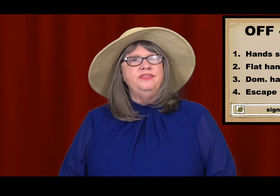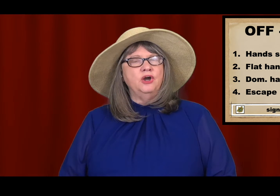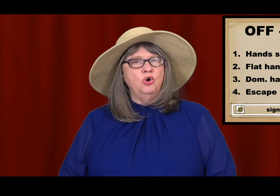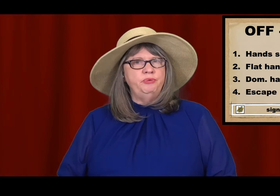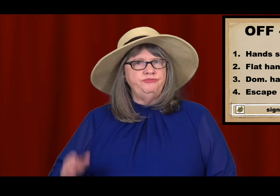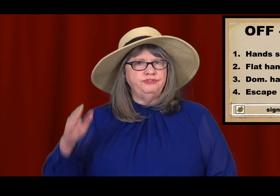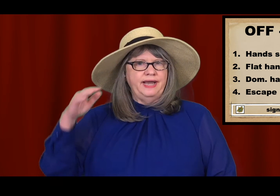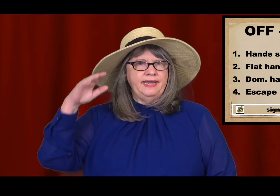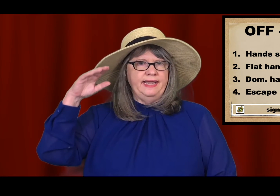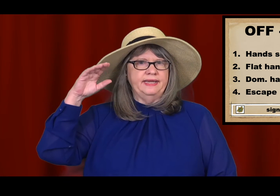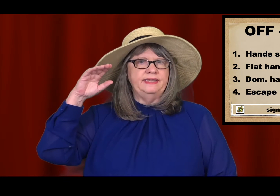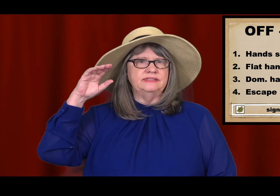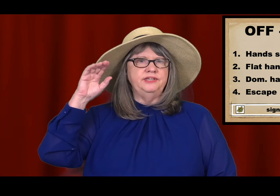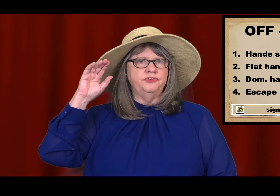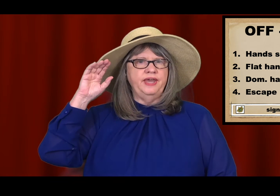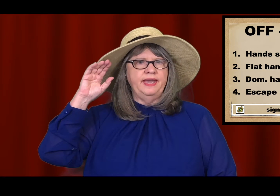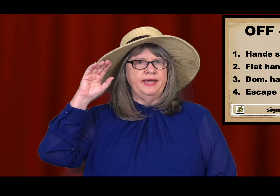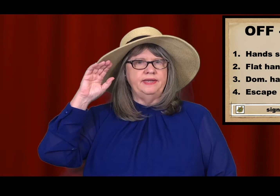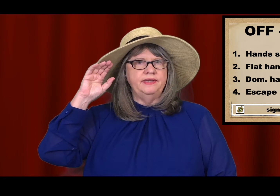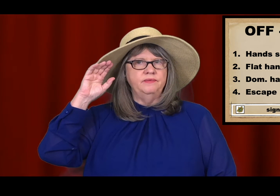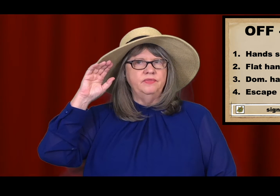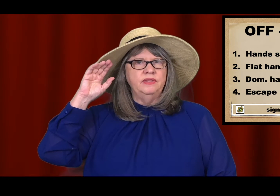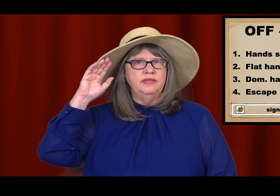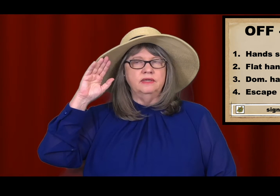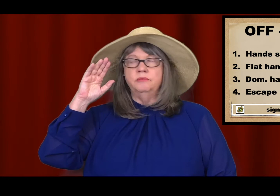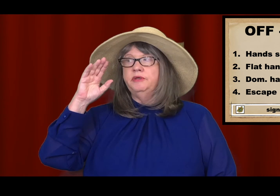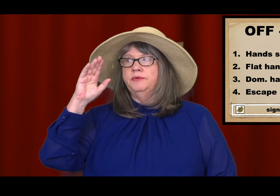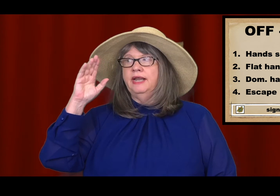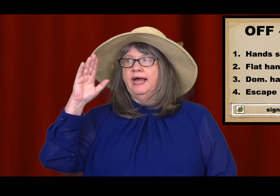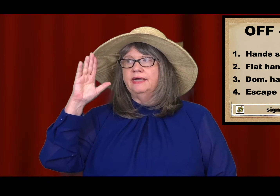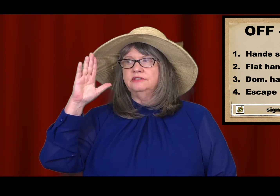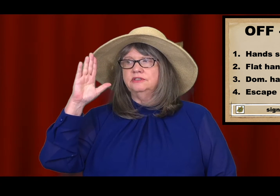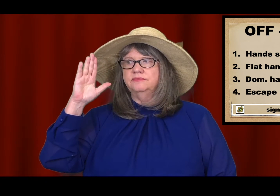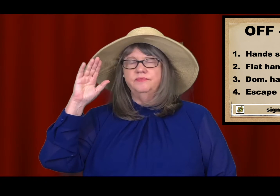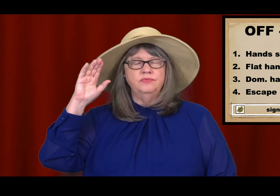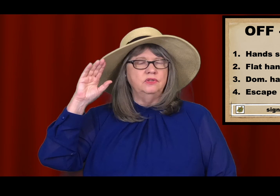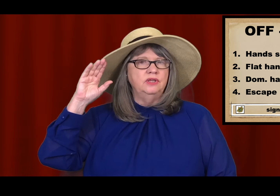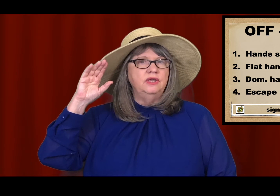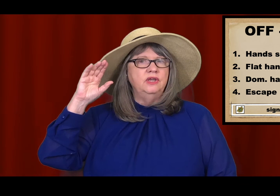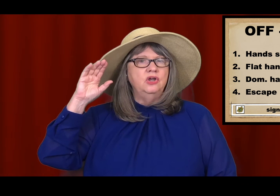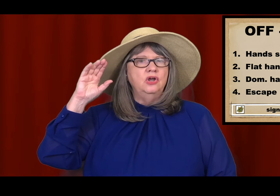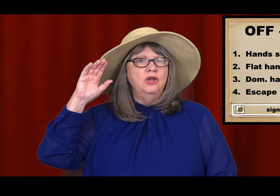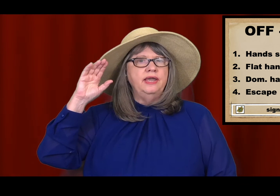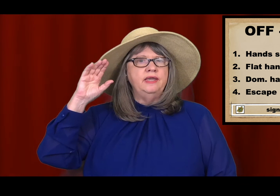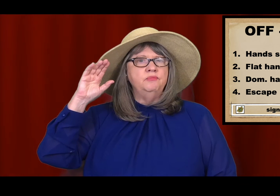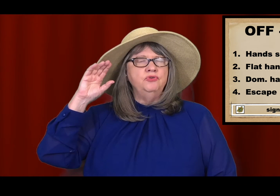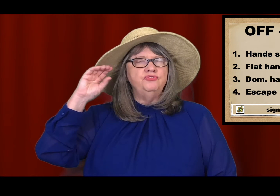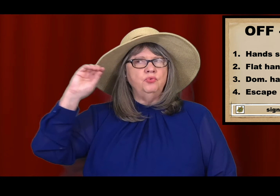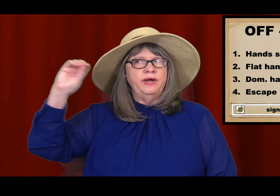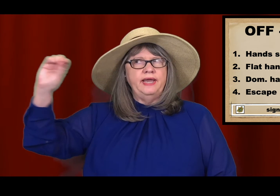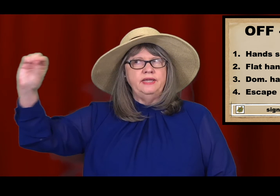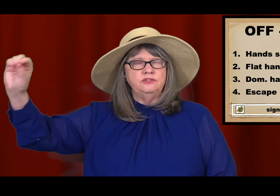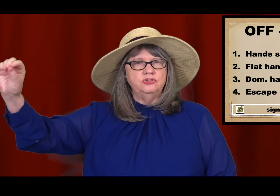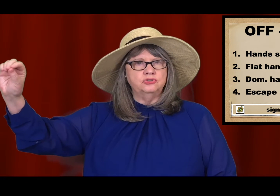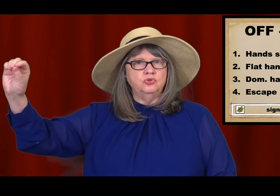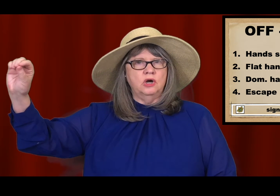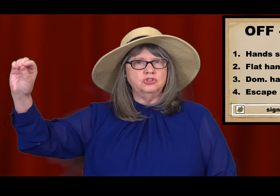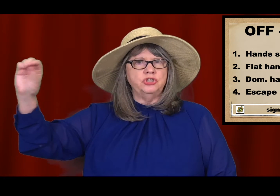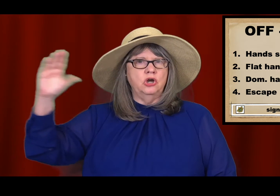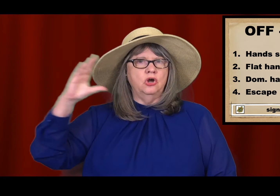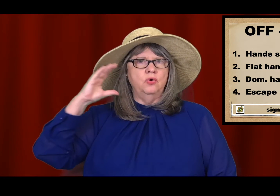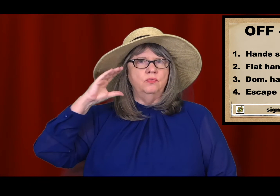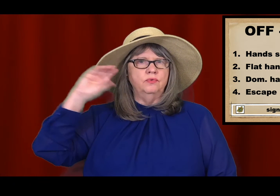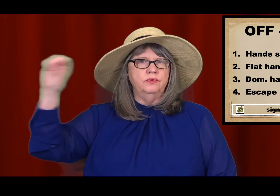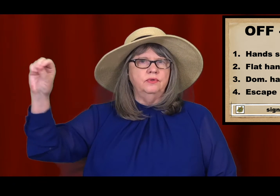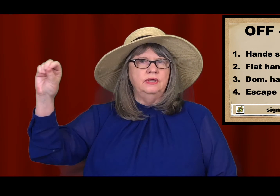the open flat hand is near the head. It can be relaxed. It moves away to a squashed O